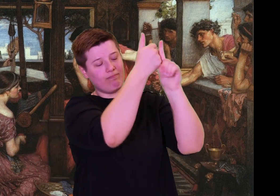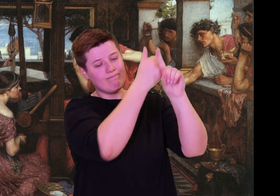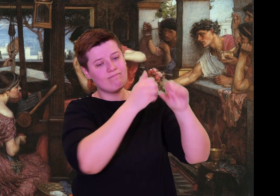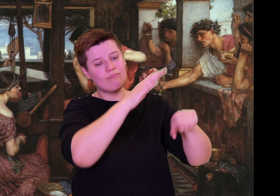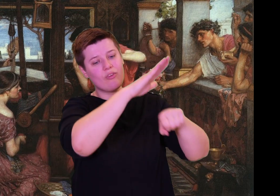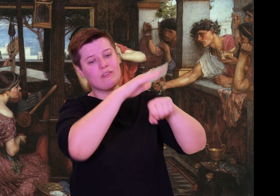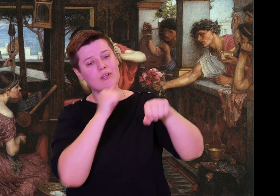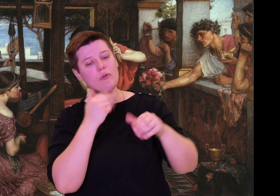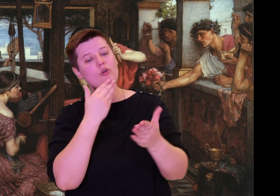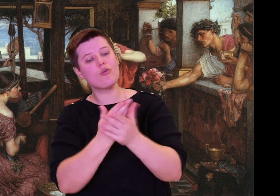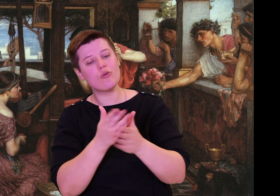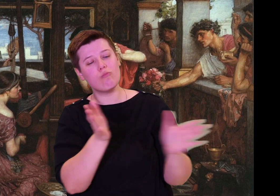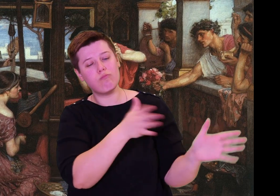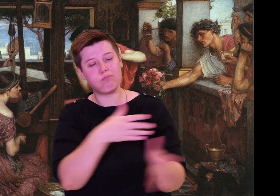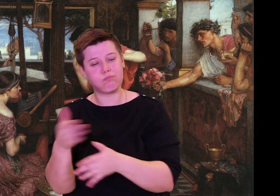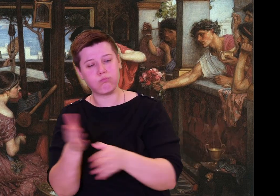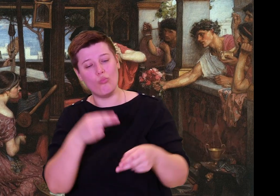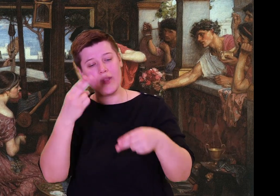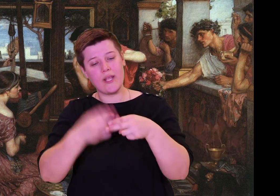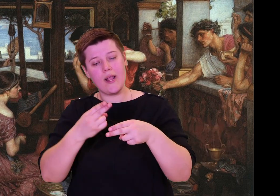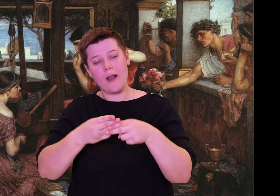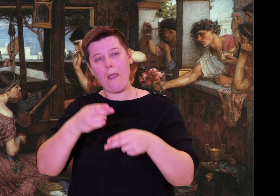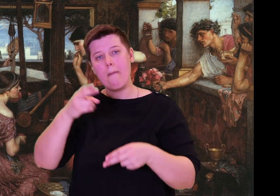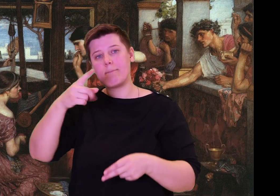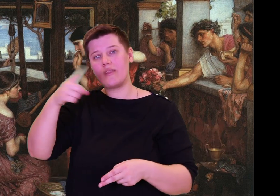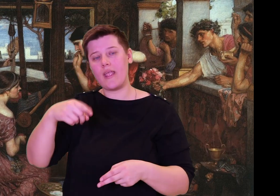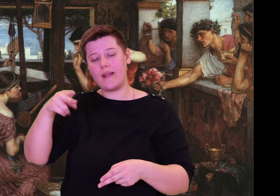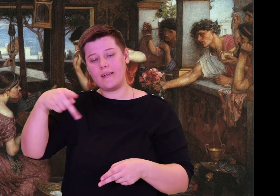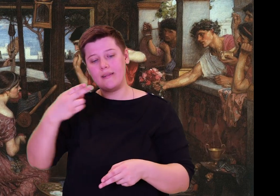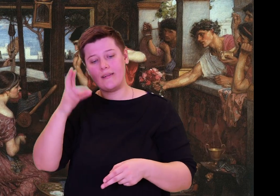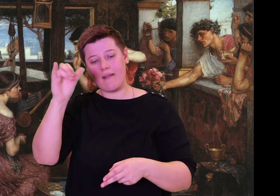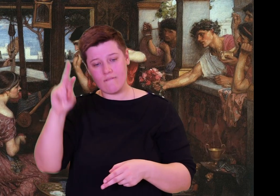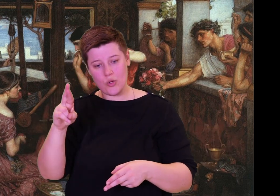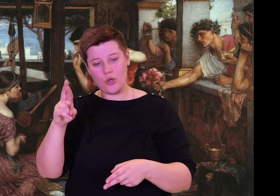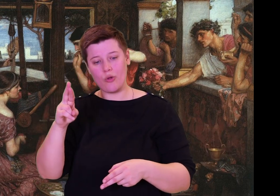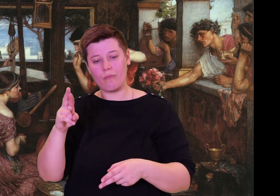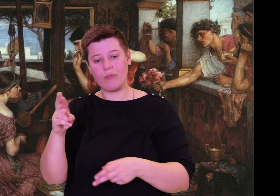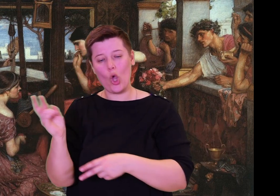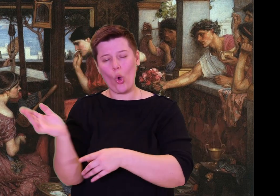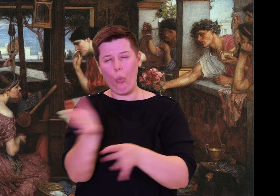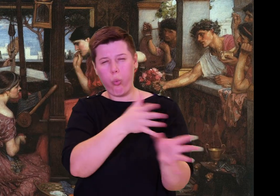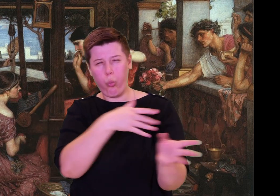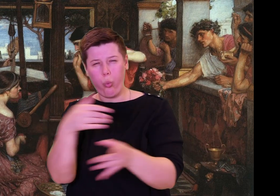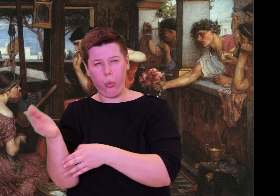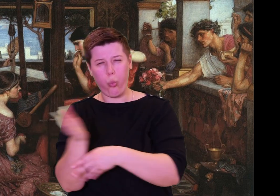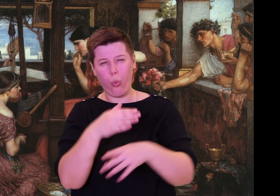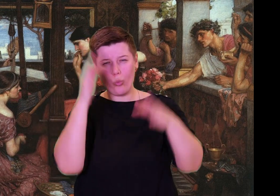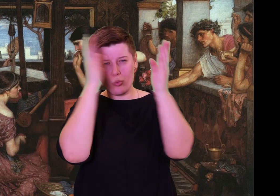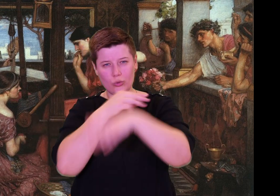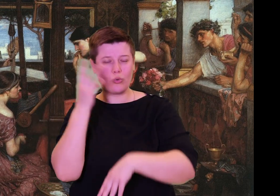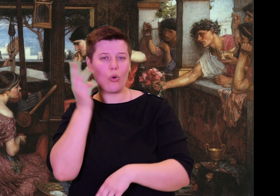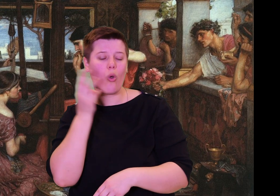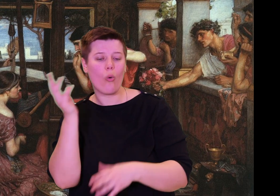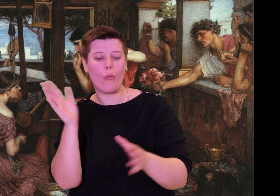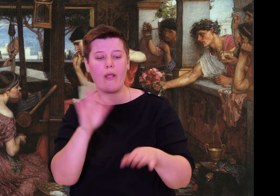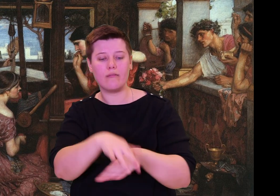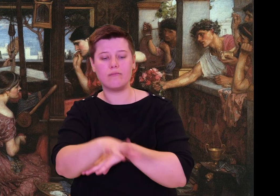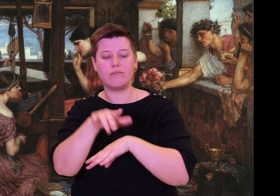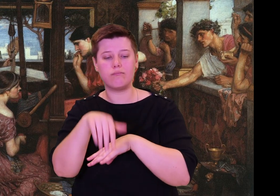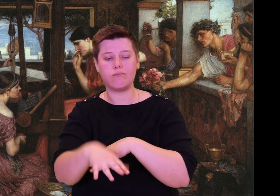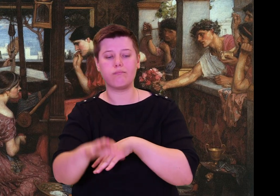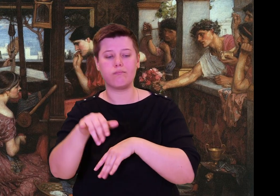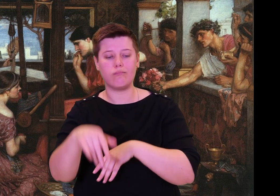Odysseus' son instructed them, and then embarked--Athena led the way.